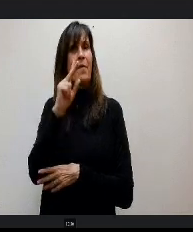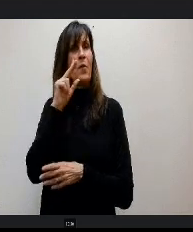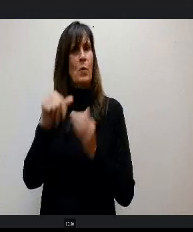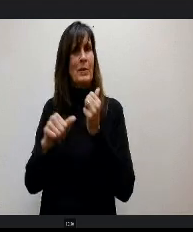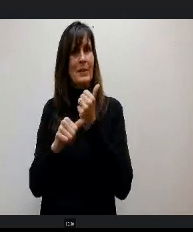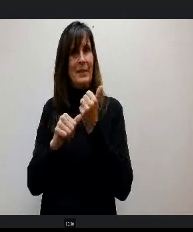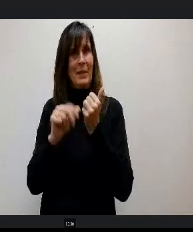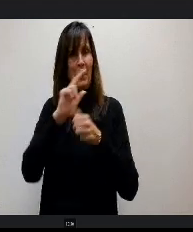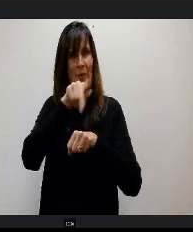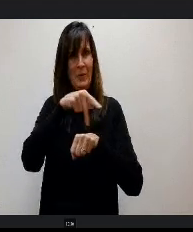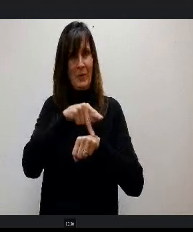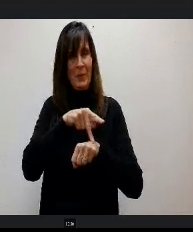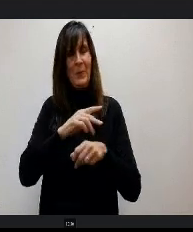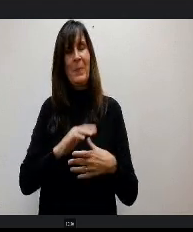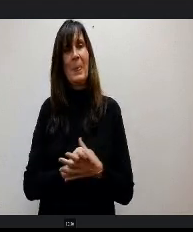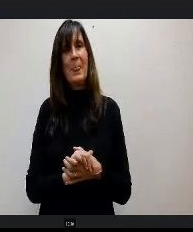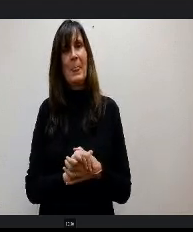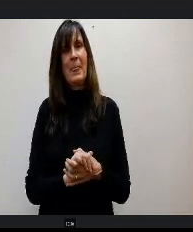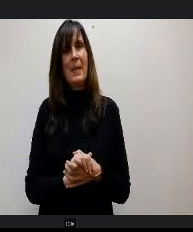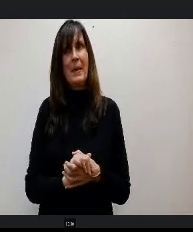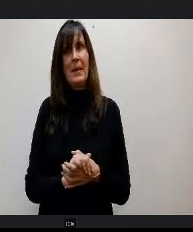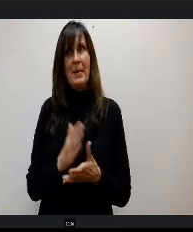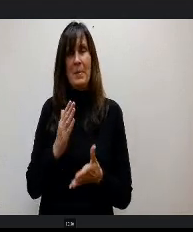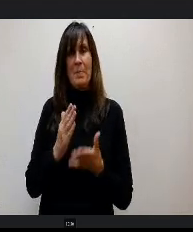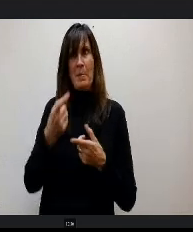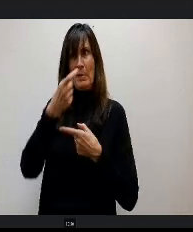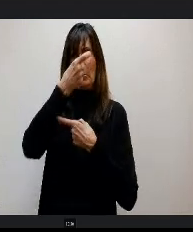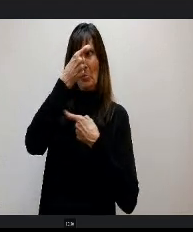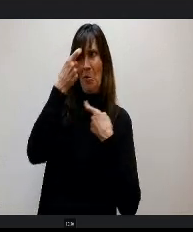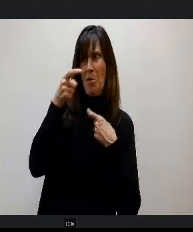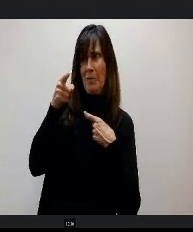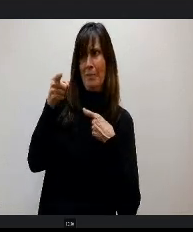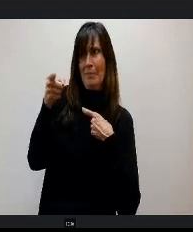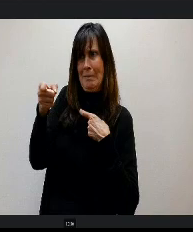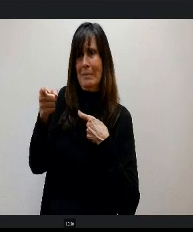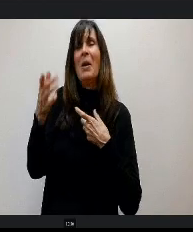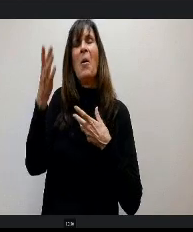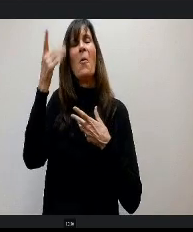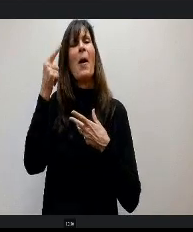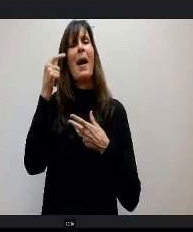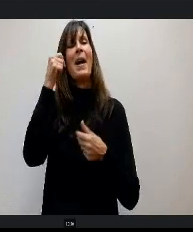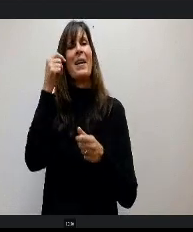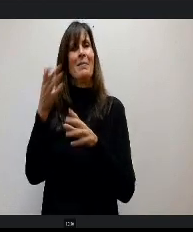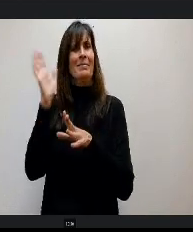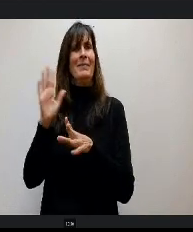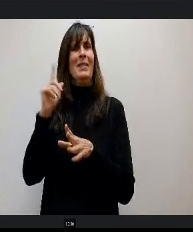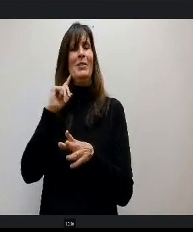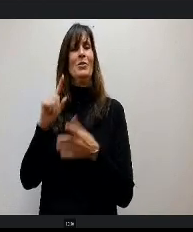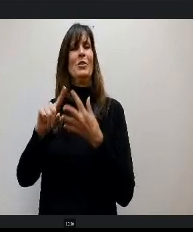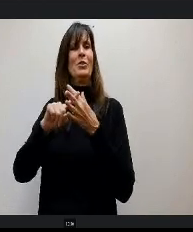probably going to create some PTSD here, Covid administrator, so you all remember that. So she really helped out a lot because there's a lot of communication we had to do